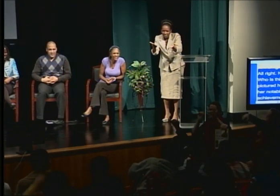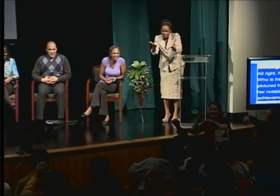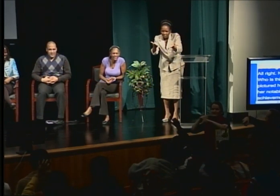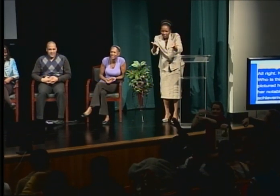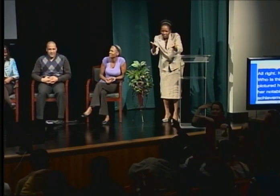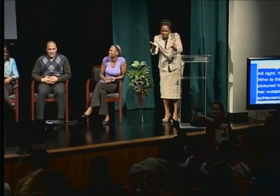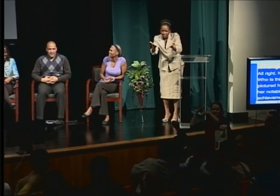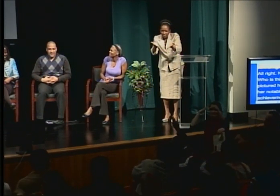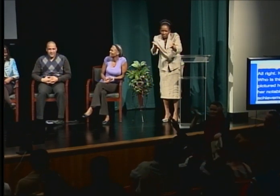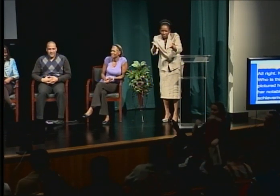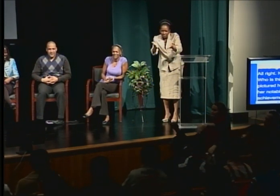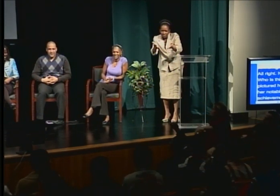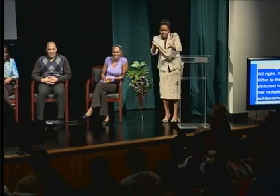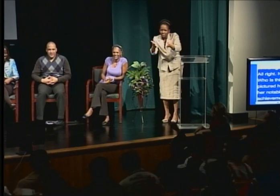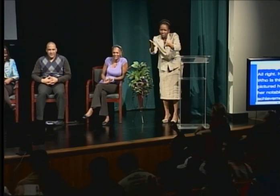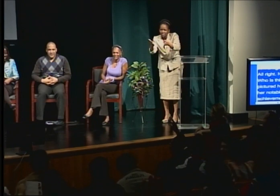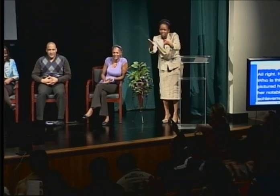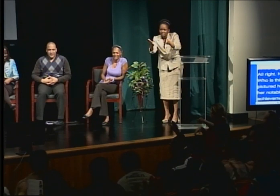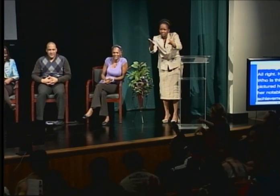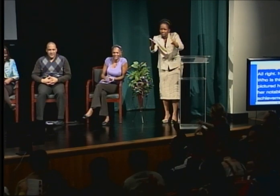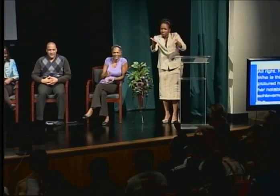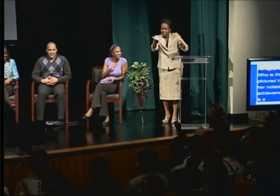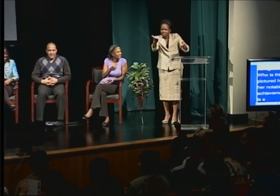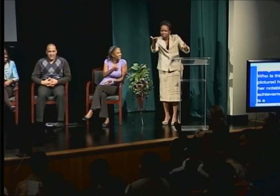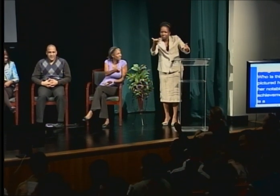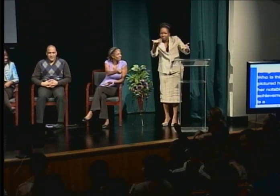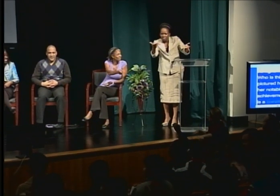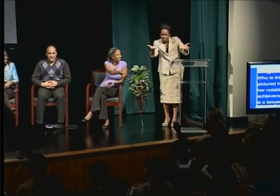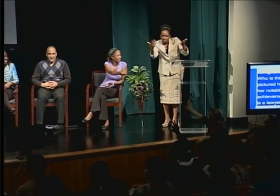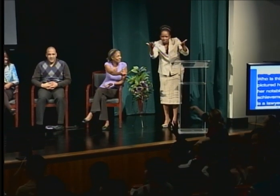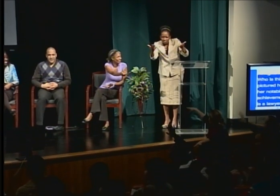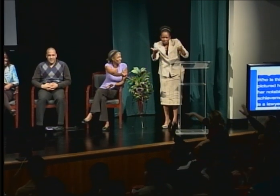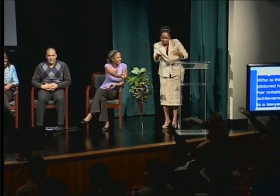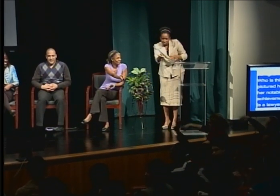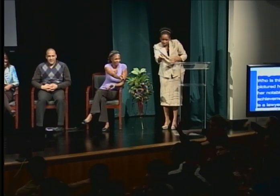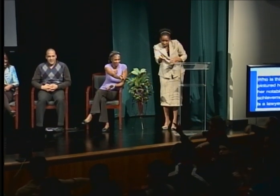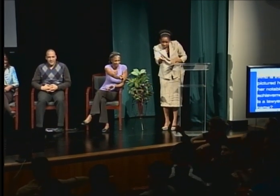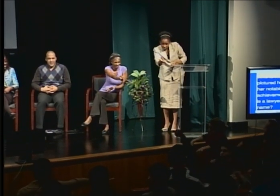That's right Claudia Gordon. Come on up for your prize.